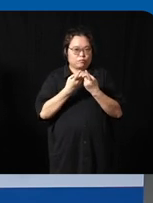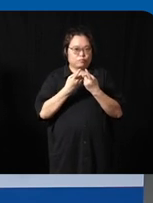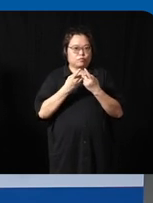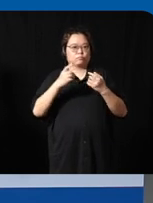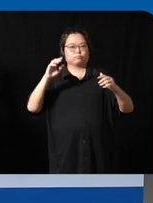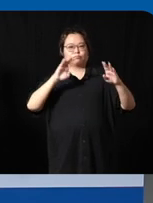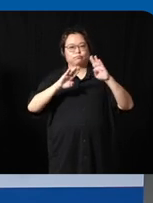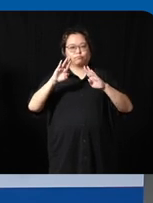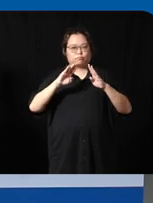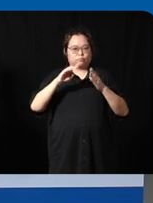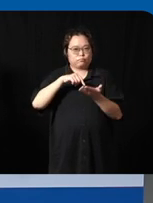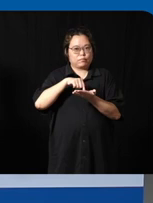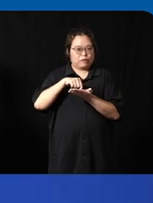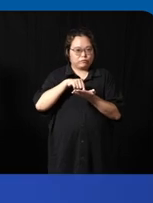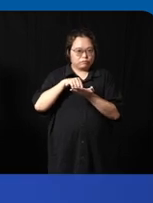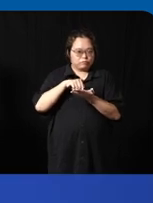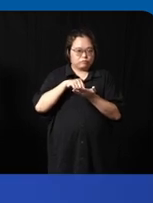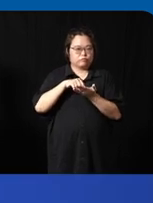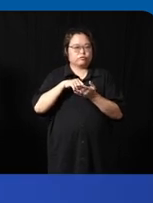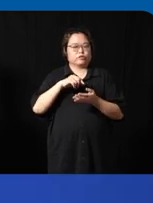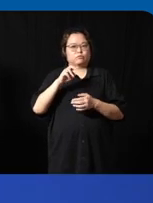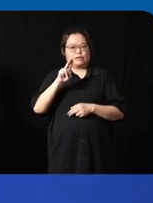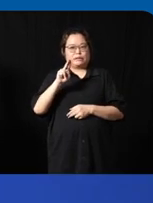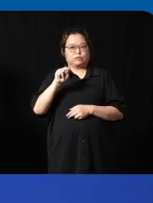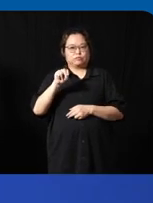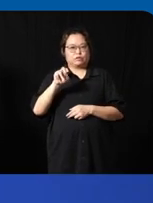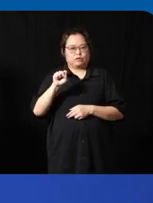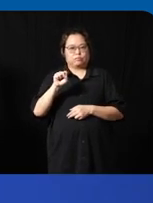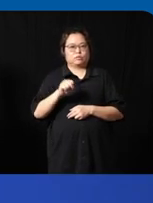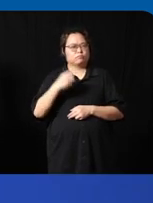us now if you think about the word biomedical engineering you know most people would think